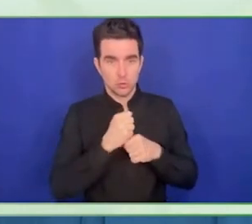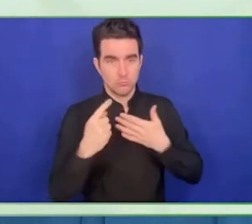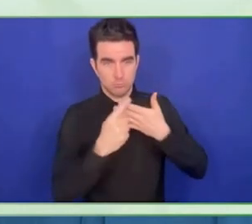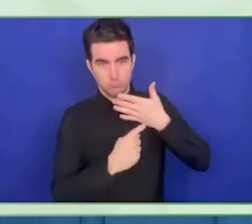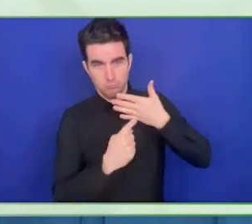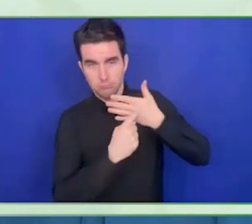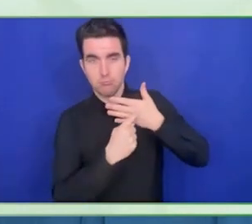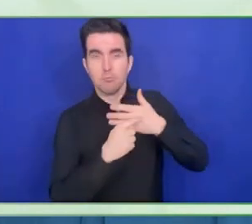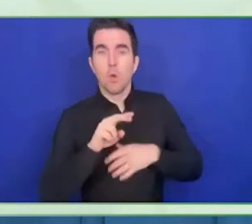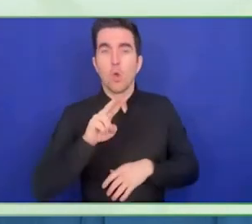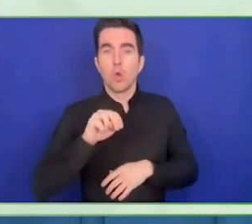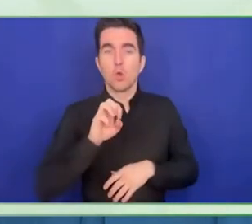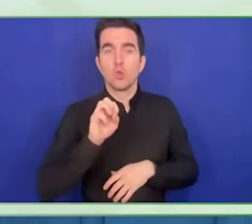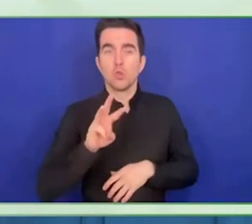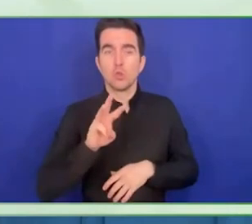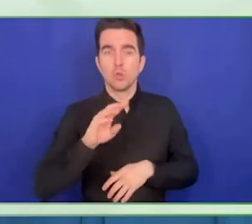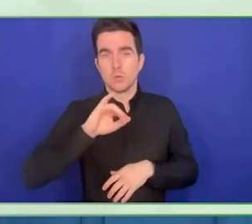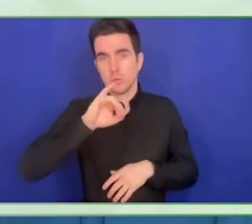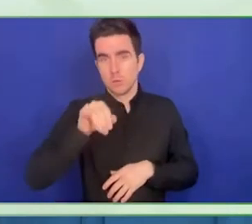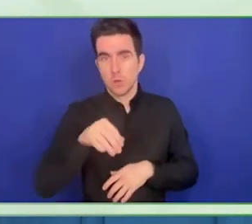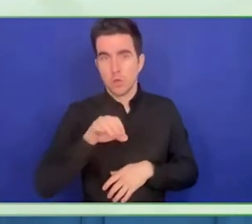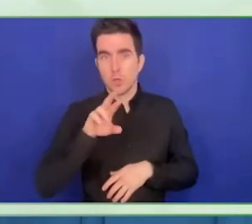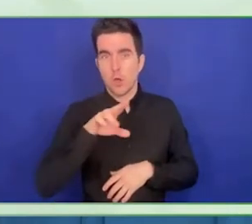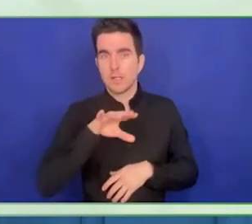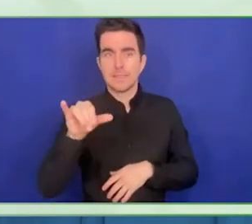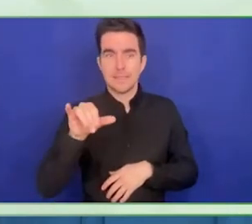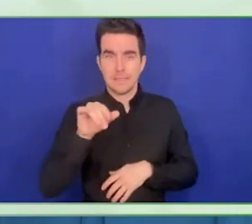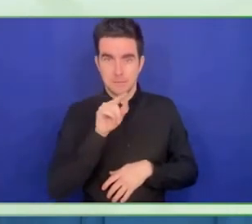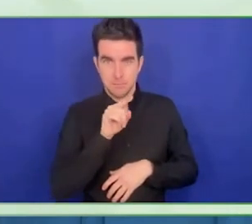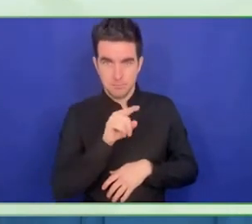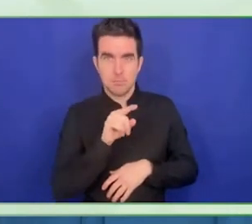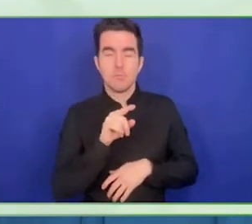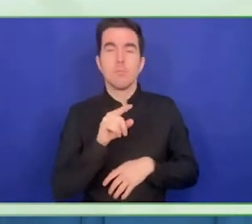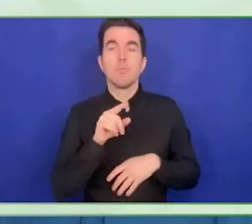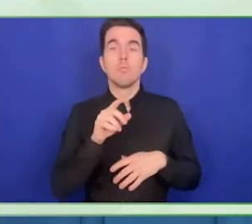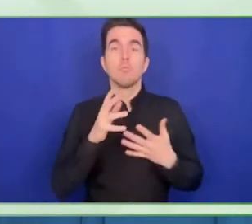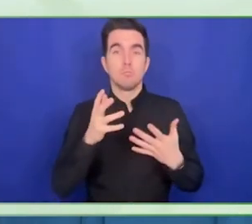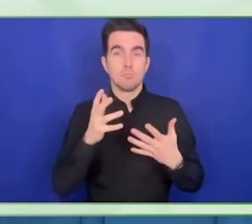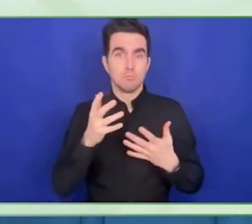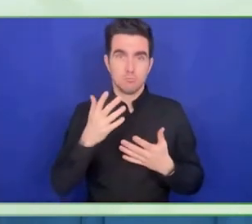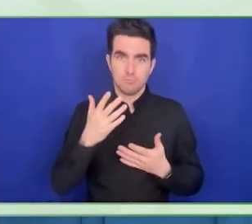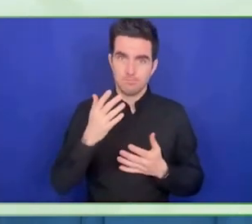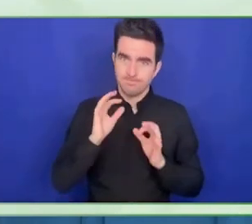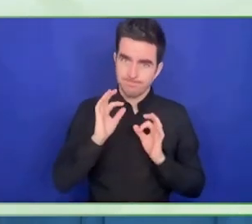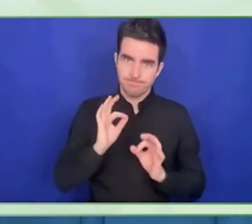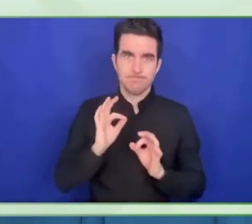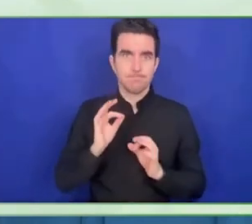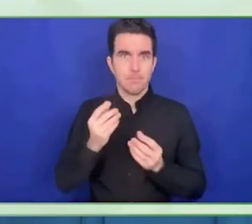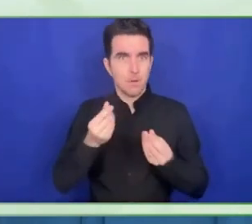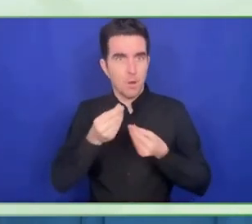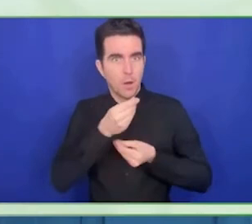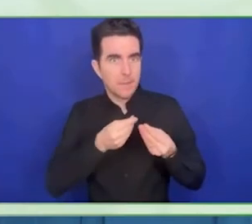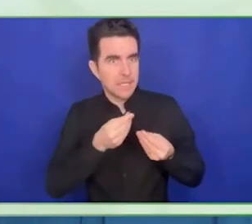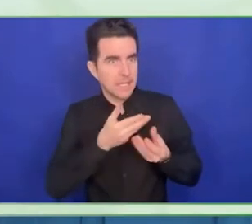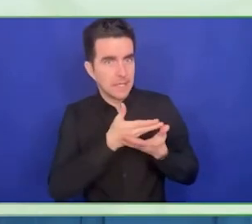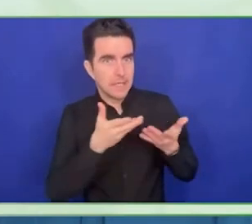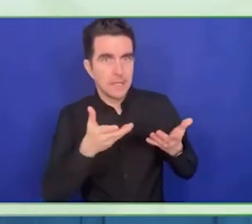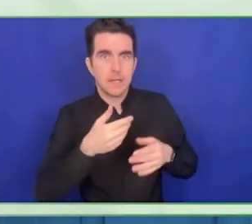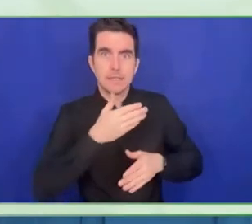our grant programs and the focus was however we are so time-limited this morning, I'm going to discuss our signature grant program, an